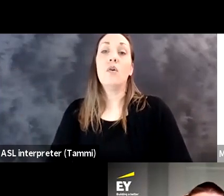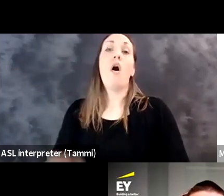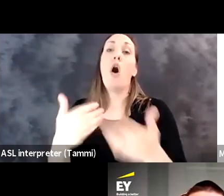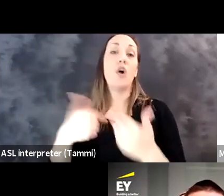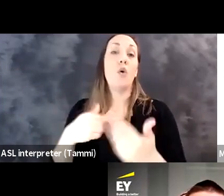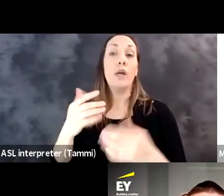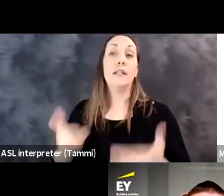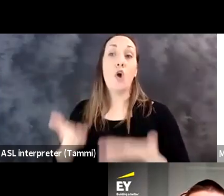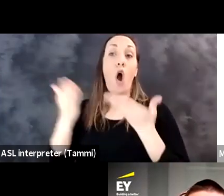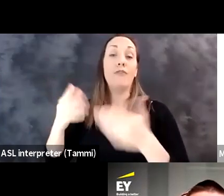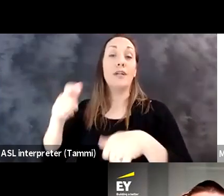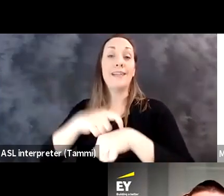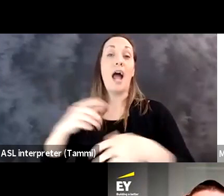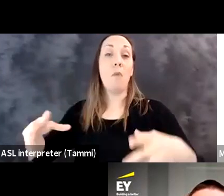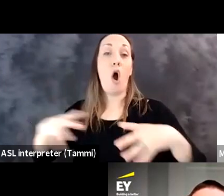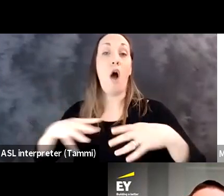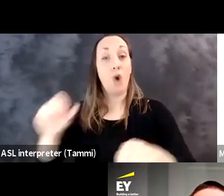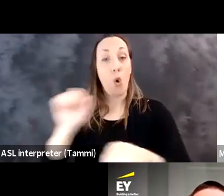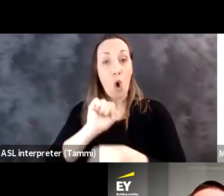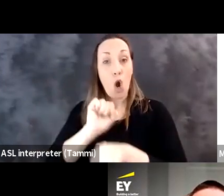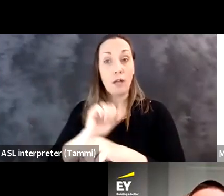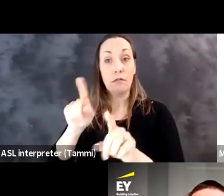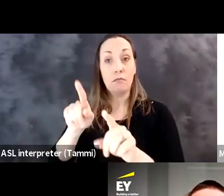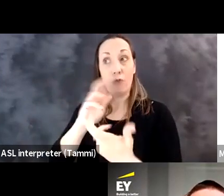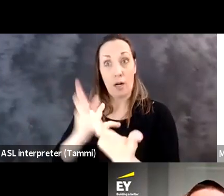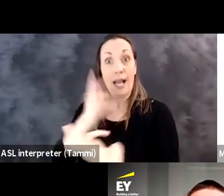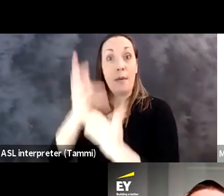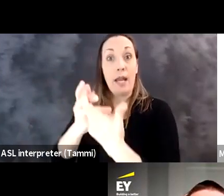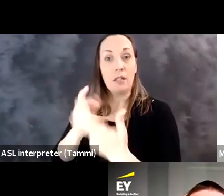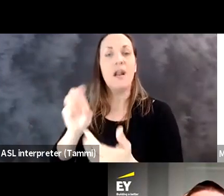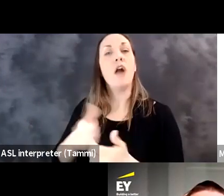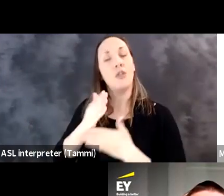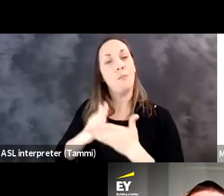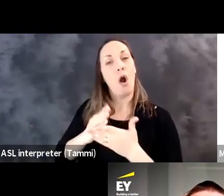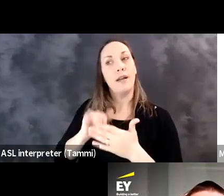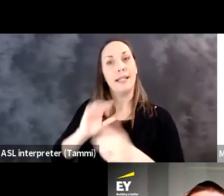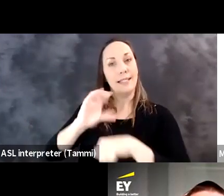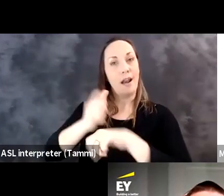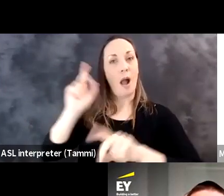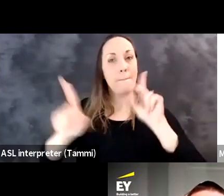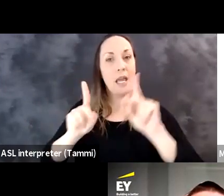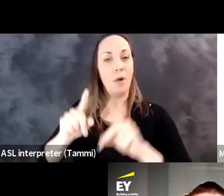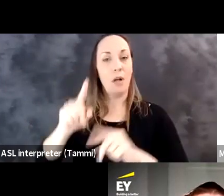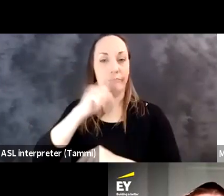So although we did offer time off work as a job accommodation, the other piece